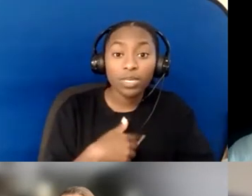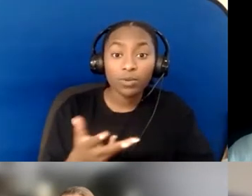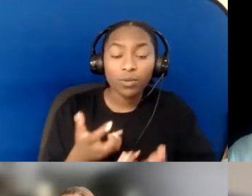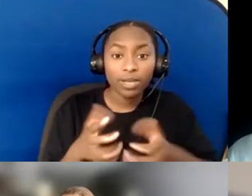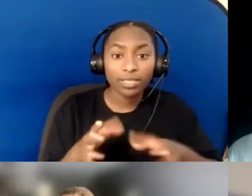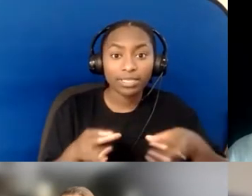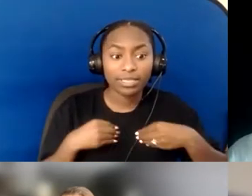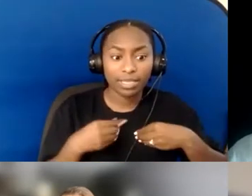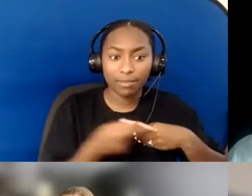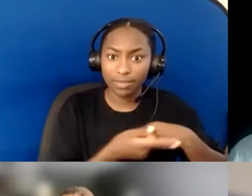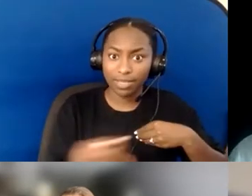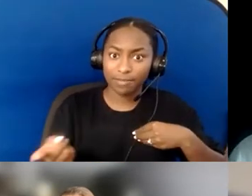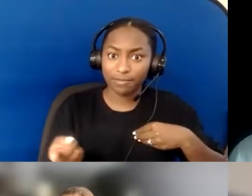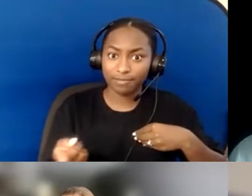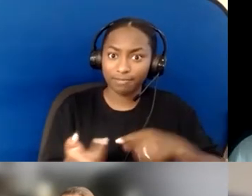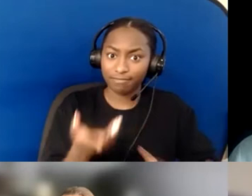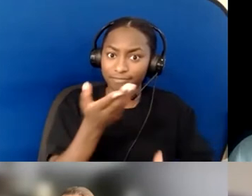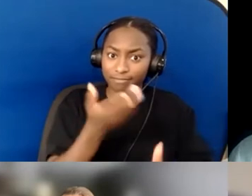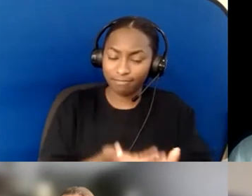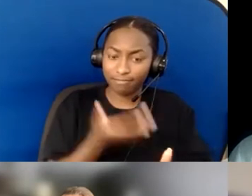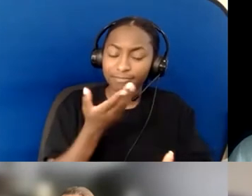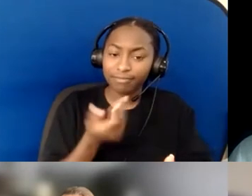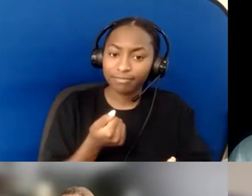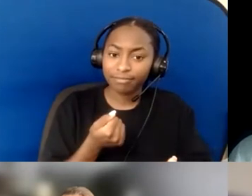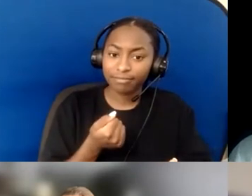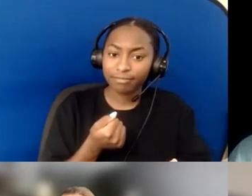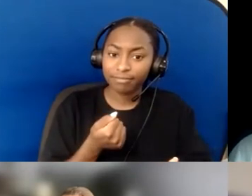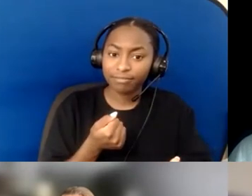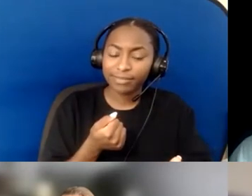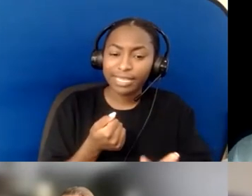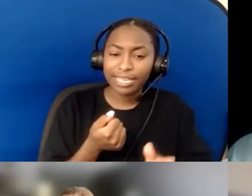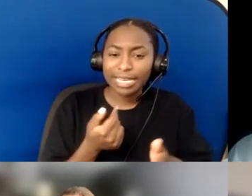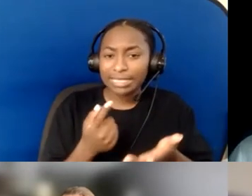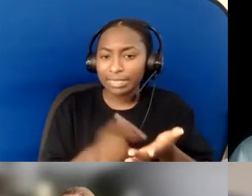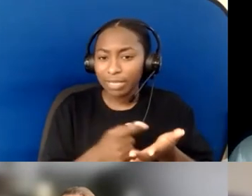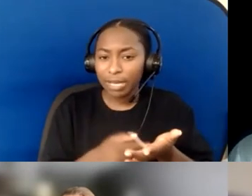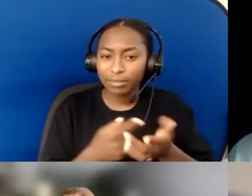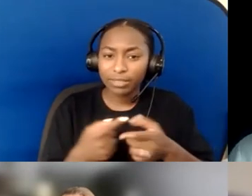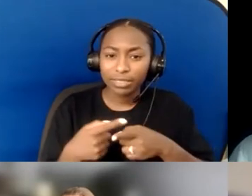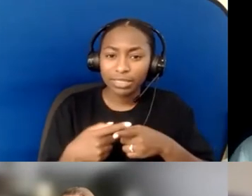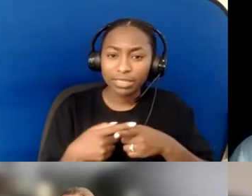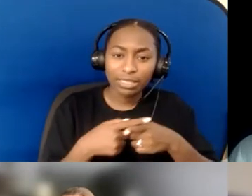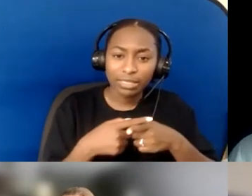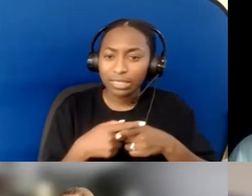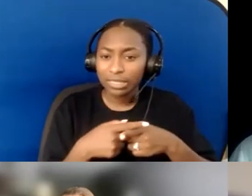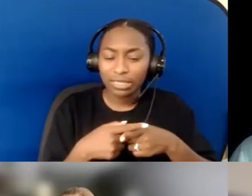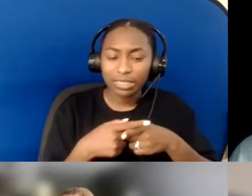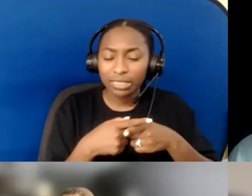In some ways, I think there's a tension there— a tension, for me,